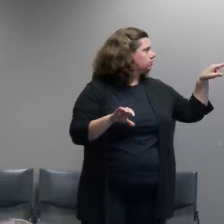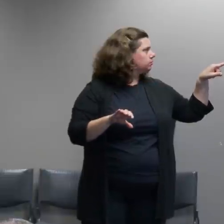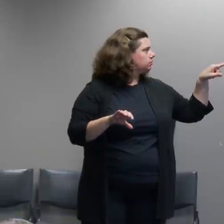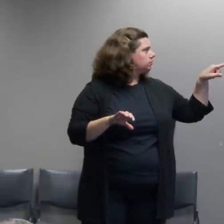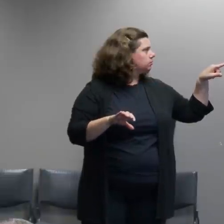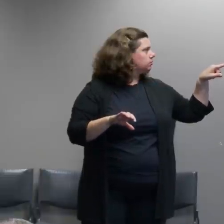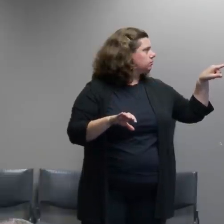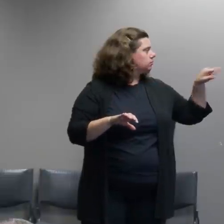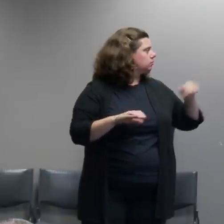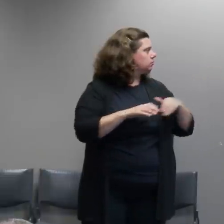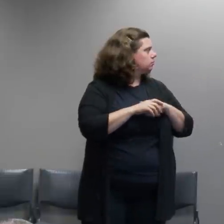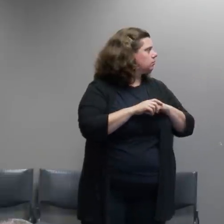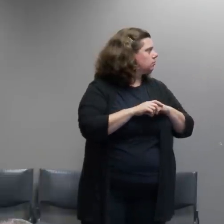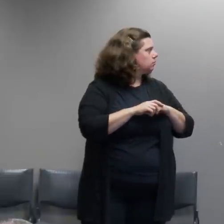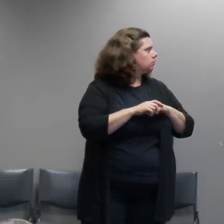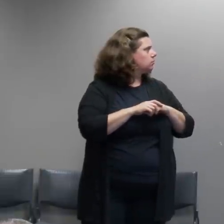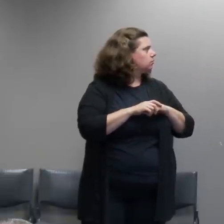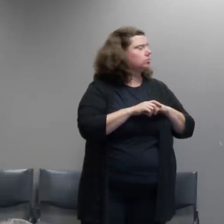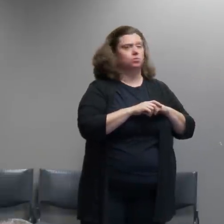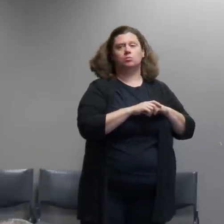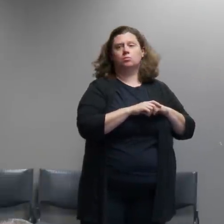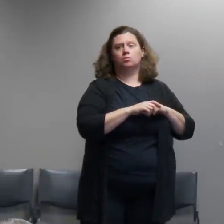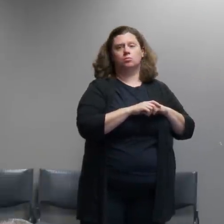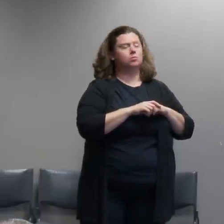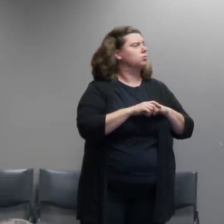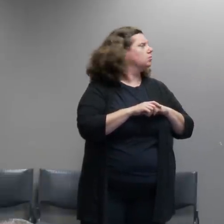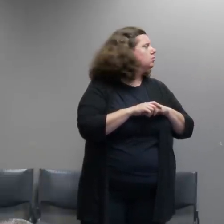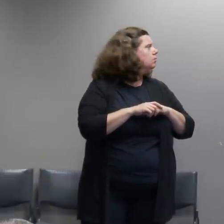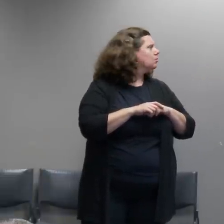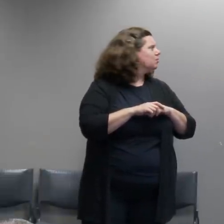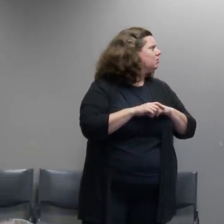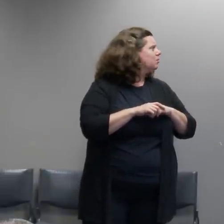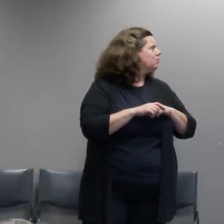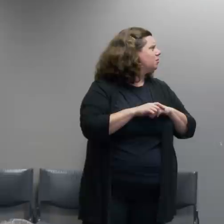go ahead and click on make sure that everybody can hear us